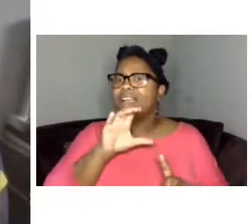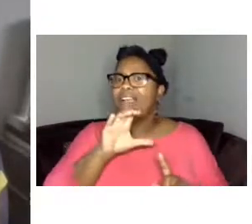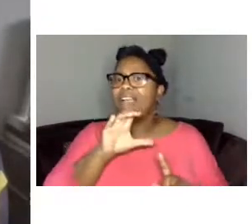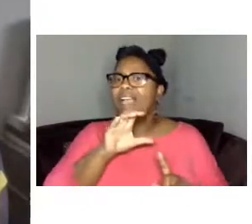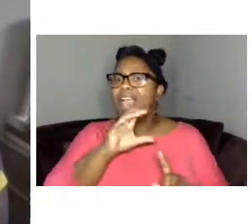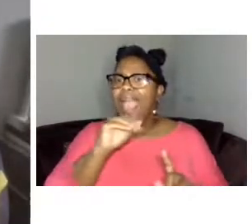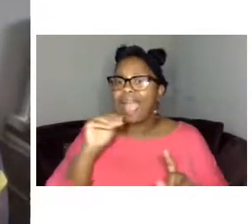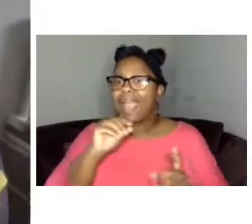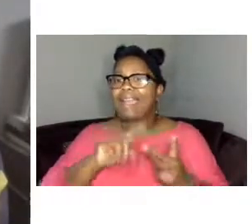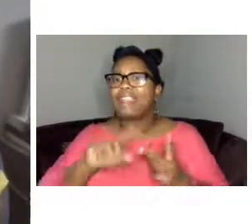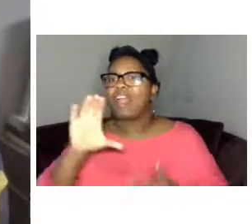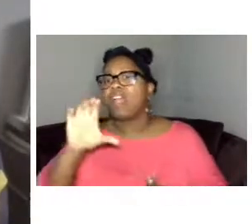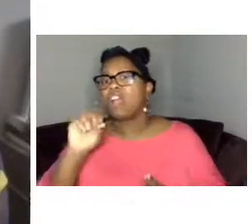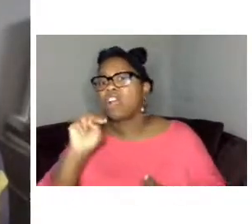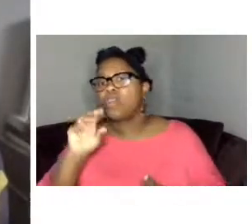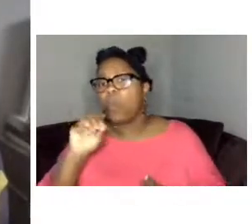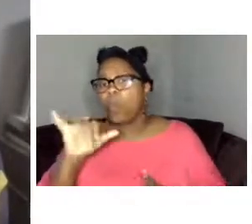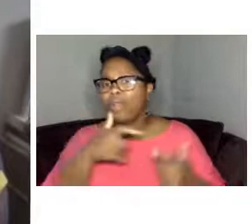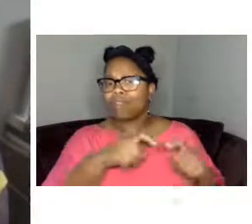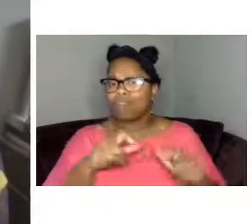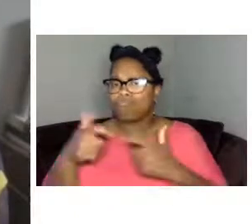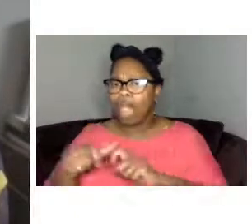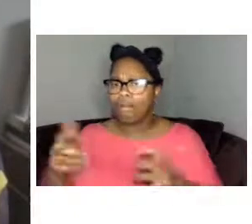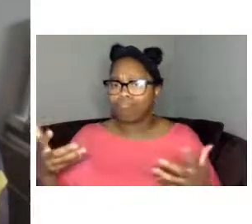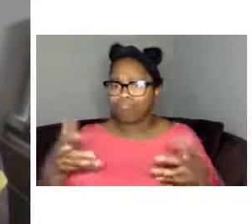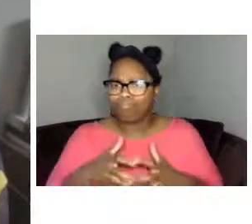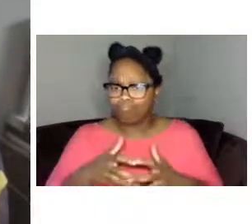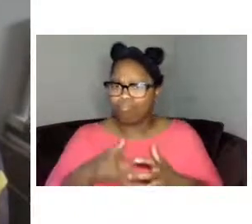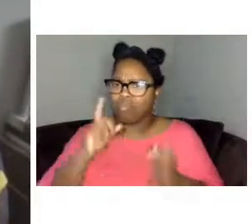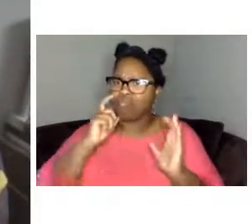Indian tribe we acknowledge that the Peale stands